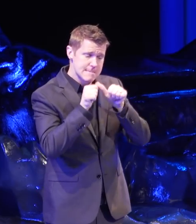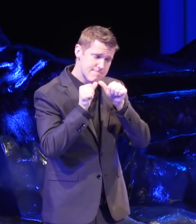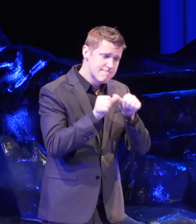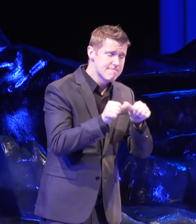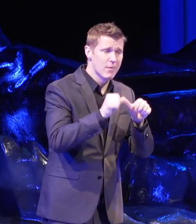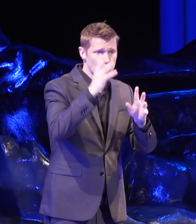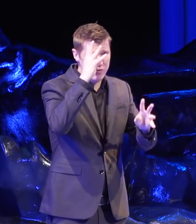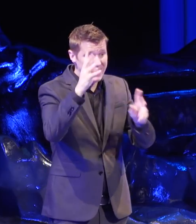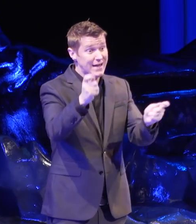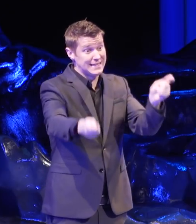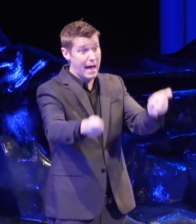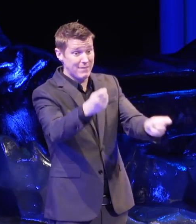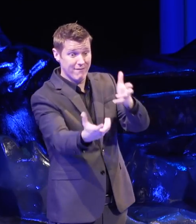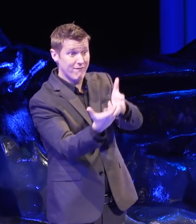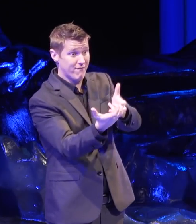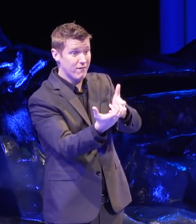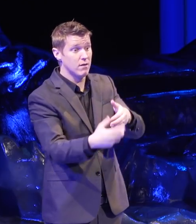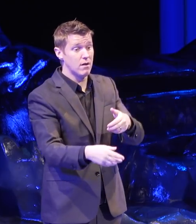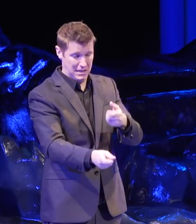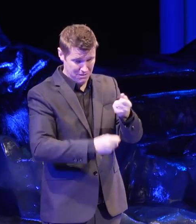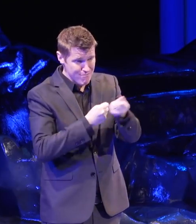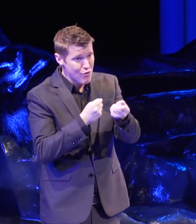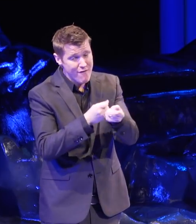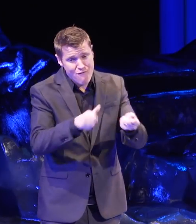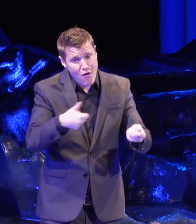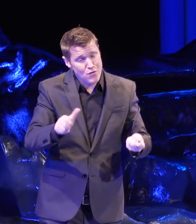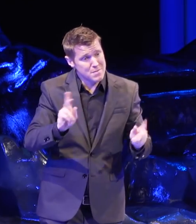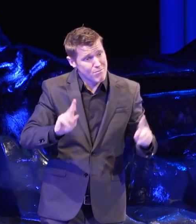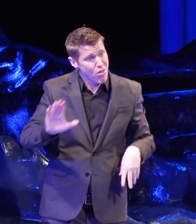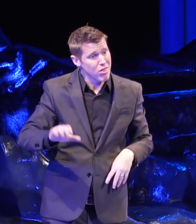and supportive of others and gentle on yourself.